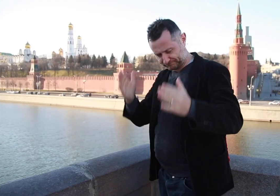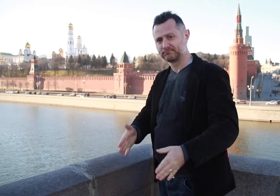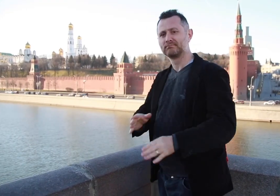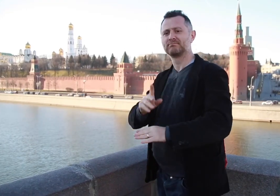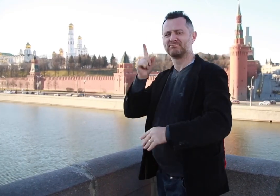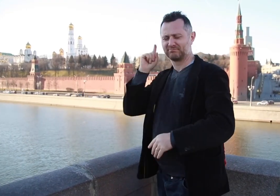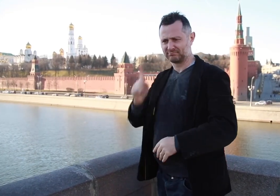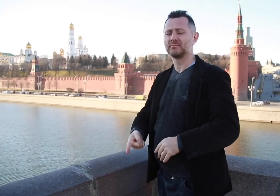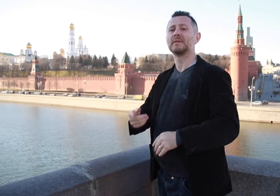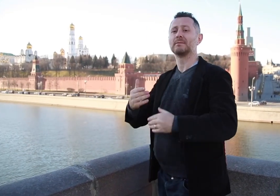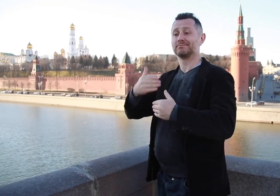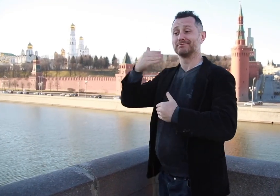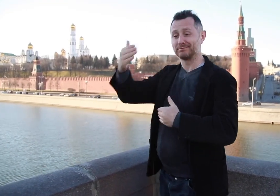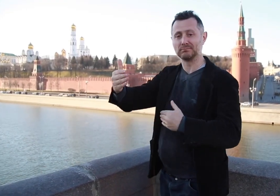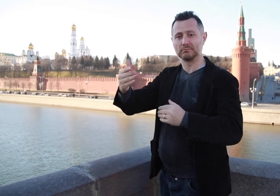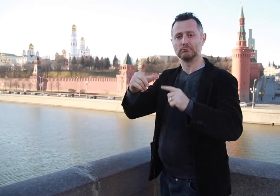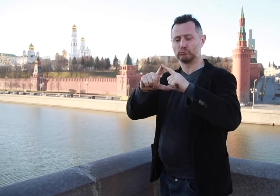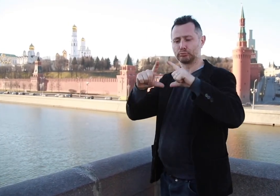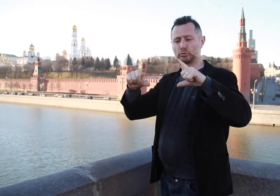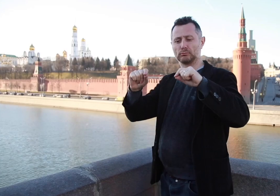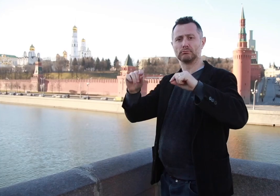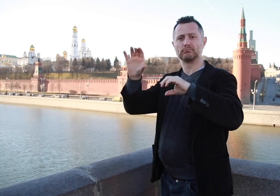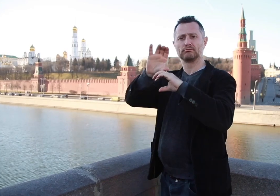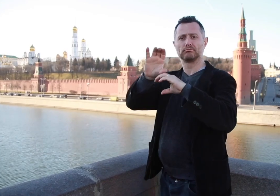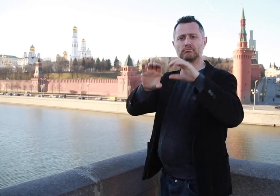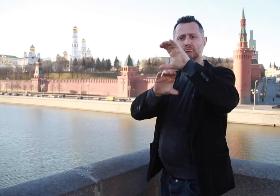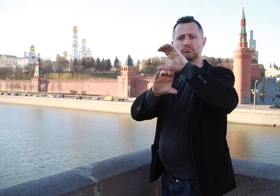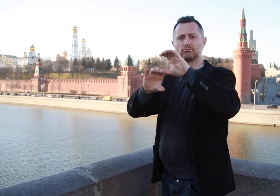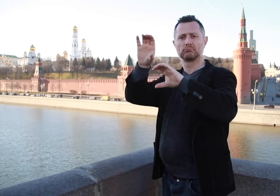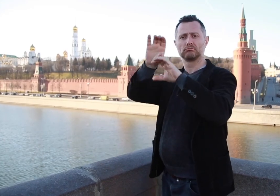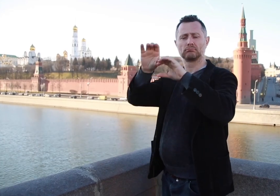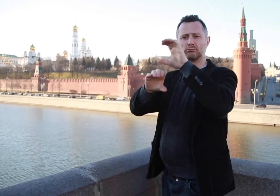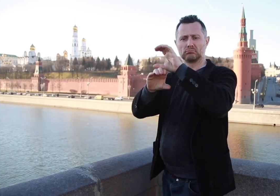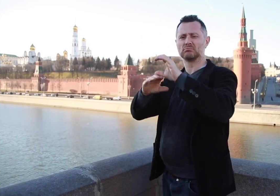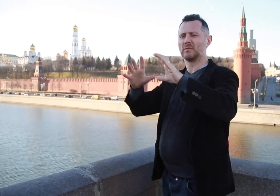it was decided that the new Kremlin would